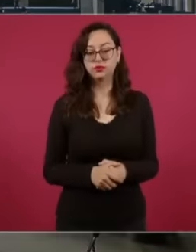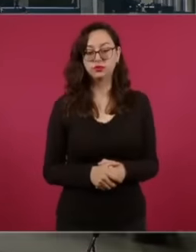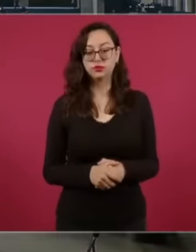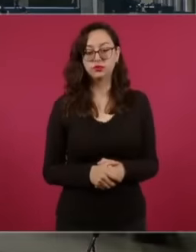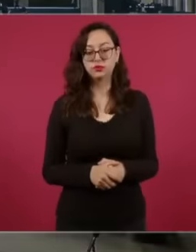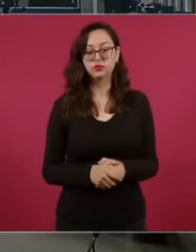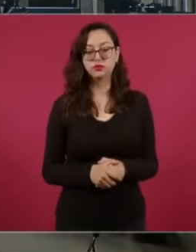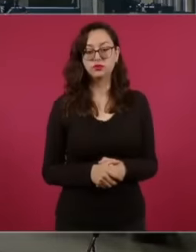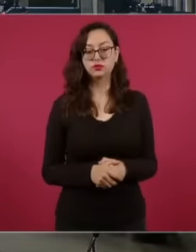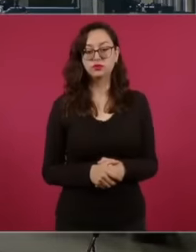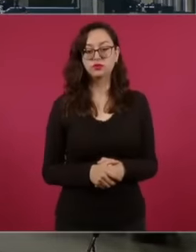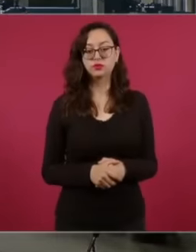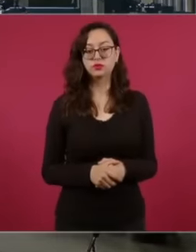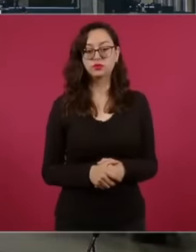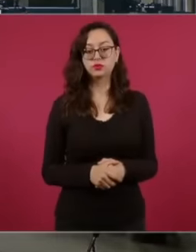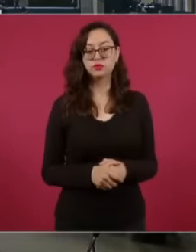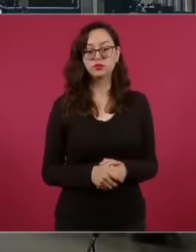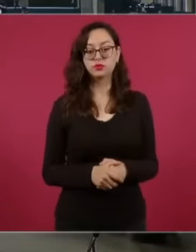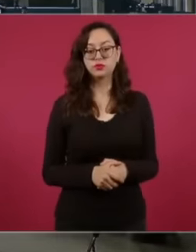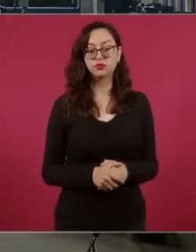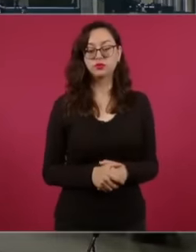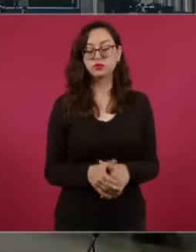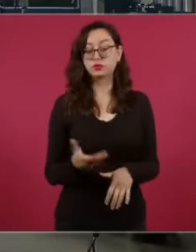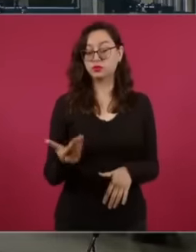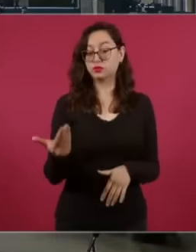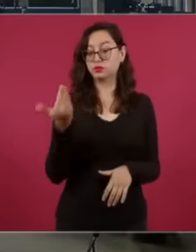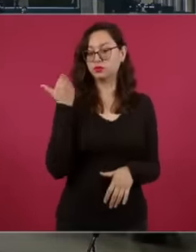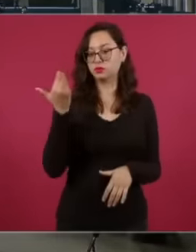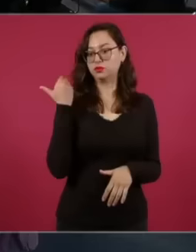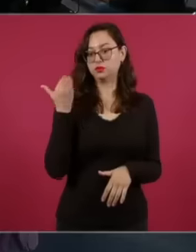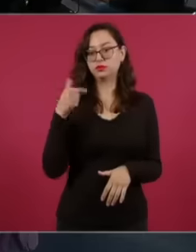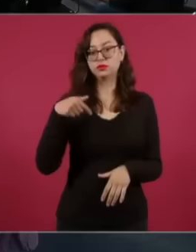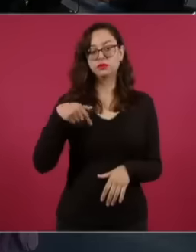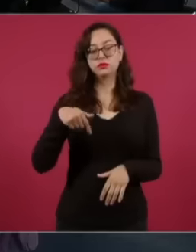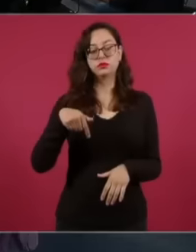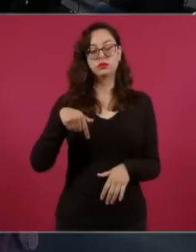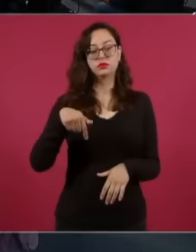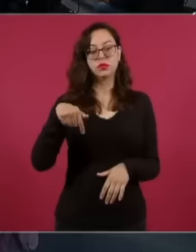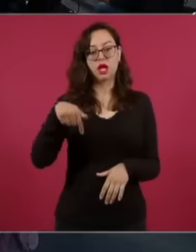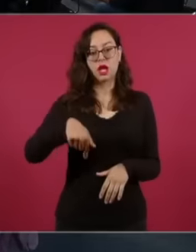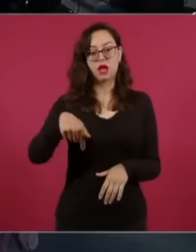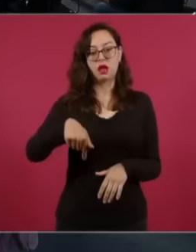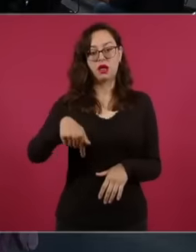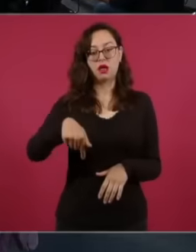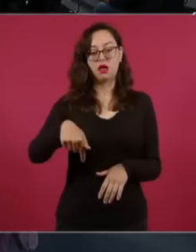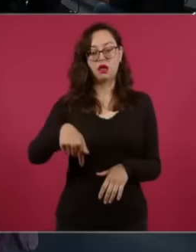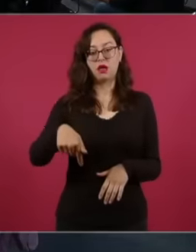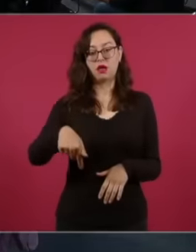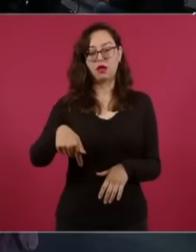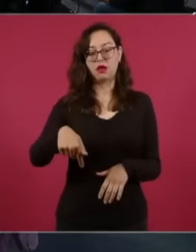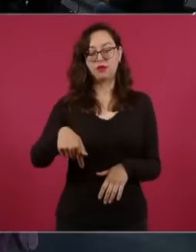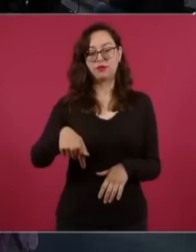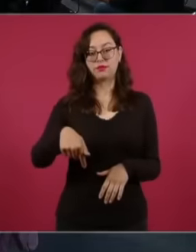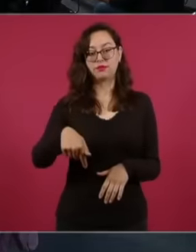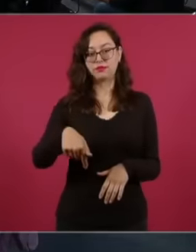it was announced Well a press bulletin was circulated here in in this in the Presidency chat